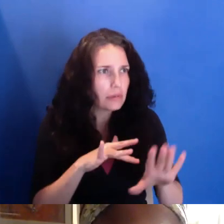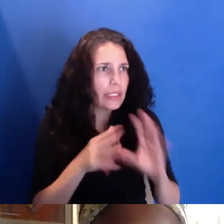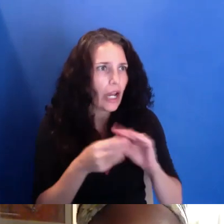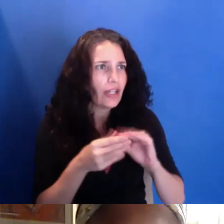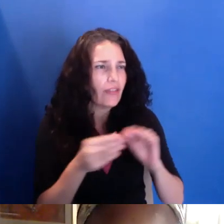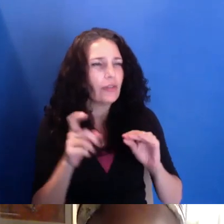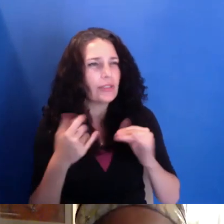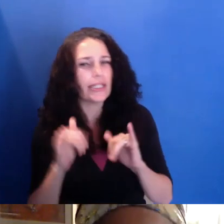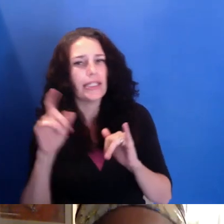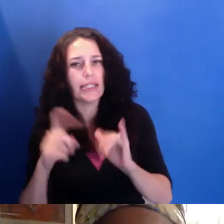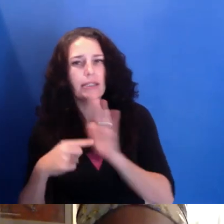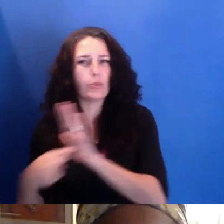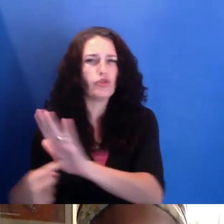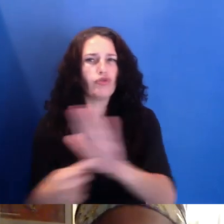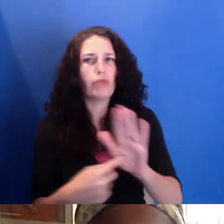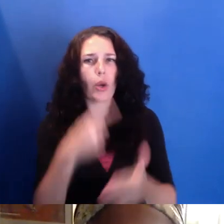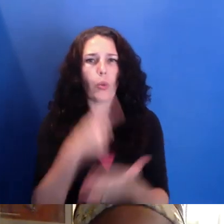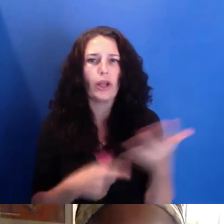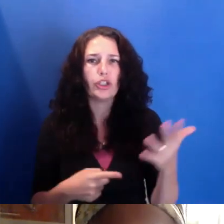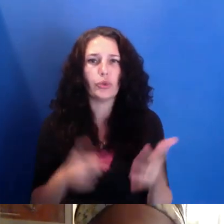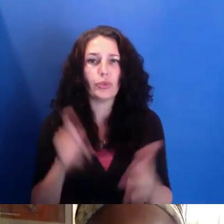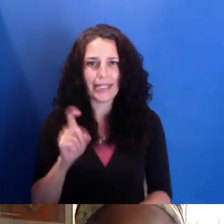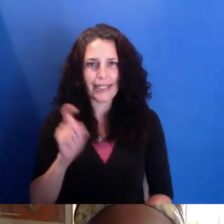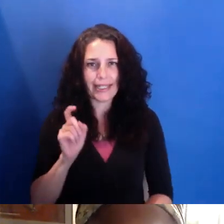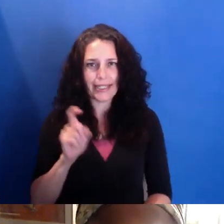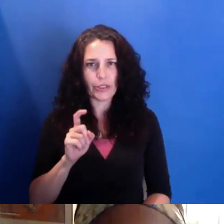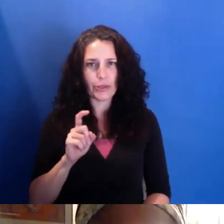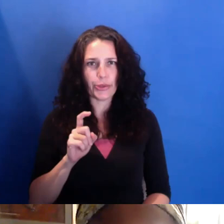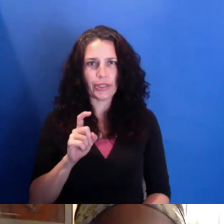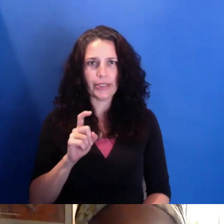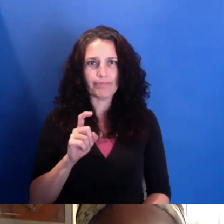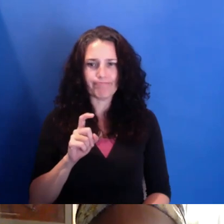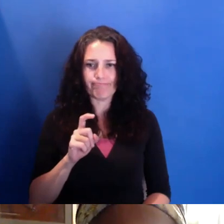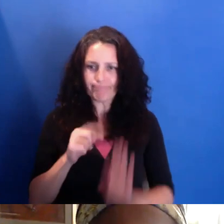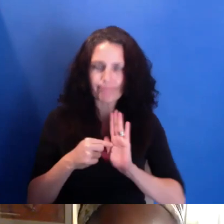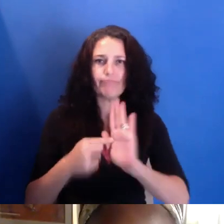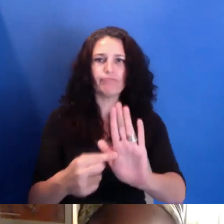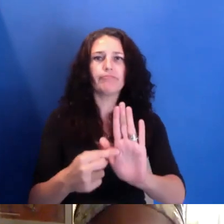And in the case of "Eyes on the Prize," it was history. Because history is not narrative, necessarily.